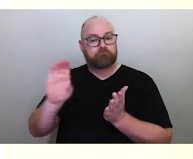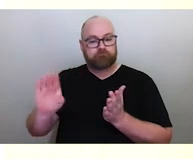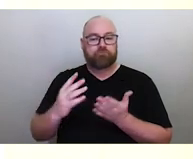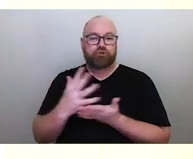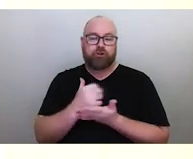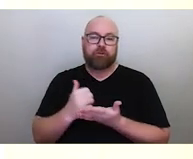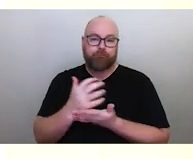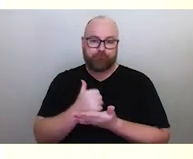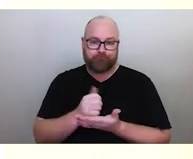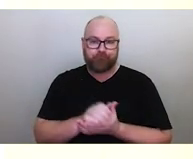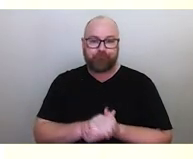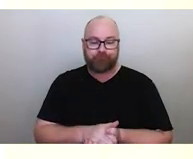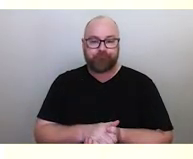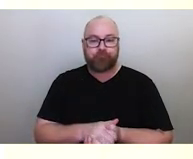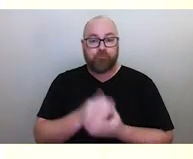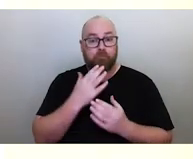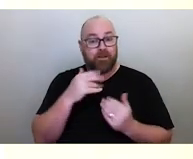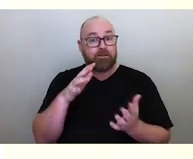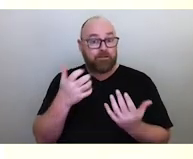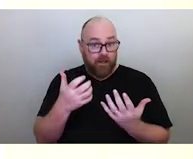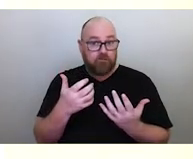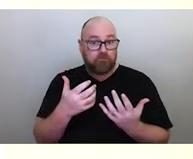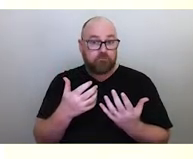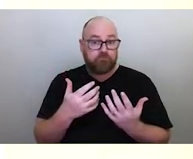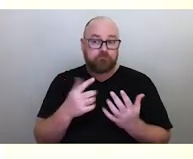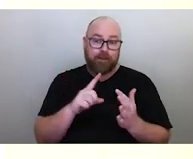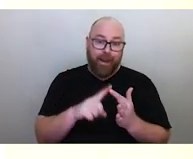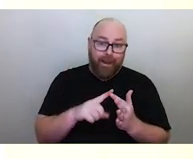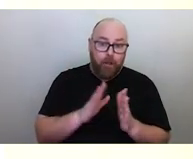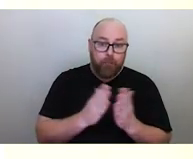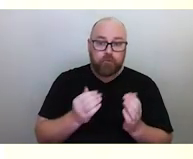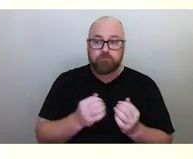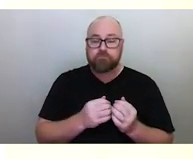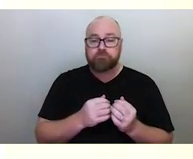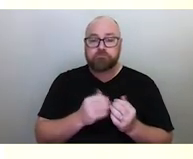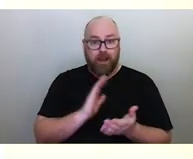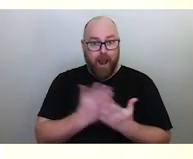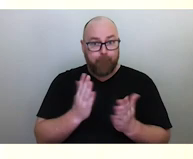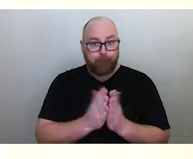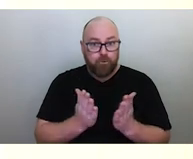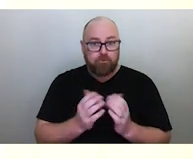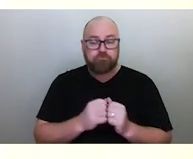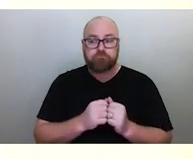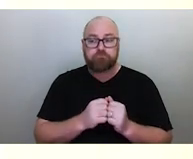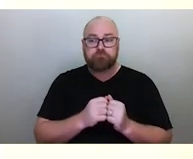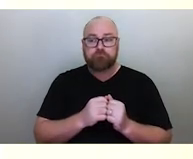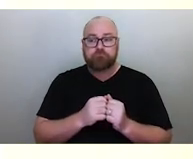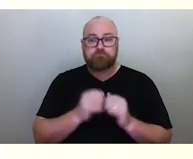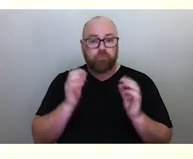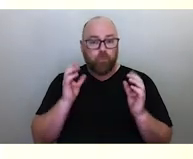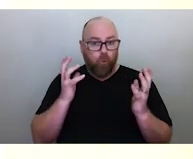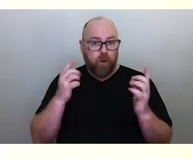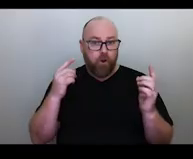So please grab a copy, paperback e-book or an audio book that was narrated by Adam Sims. Thank you so much.